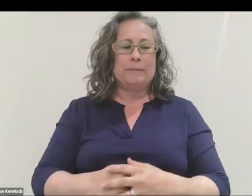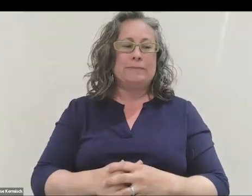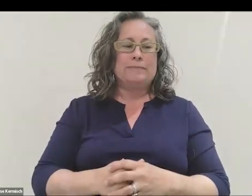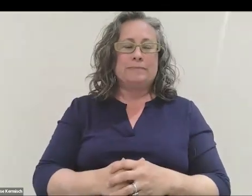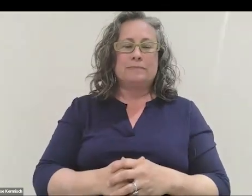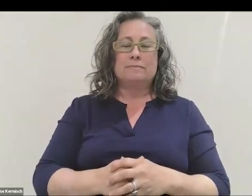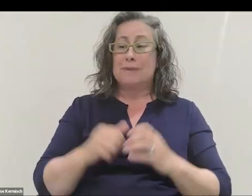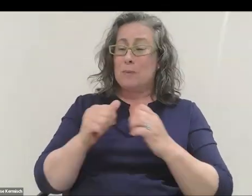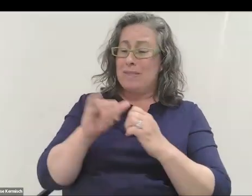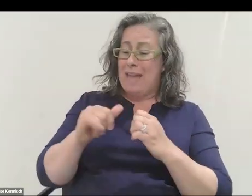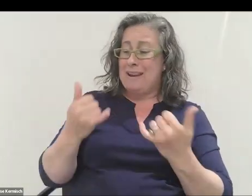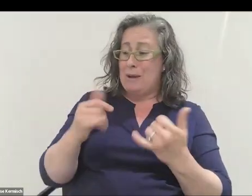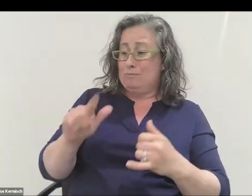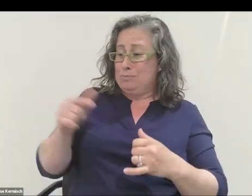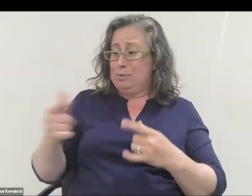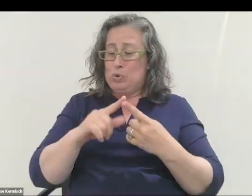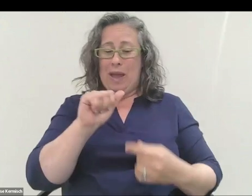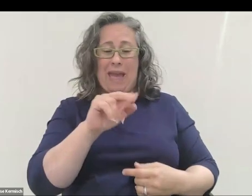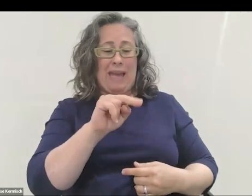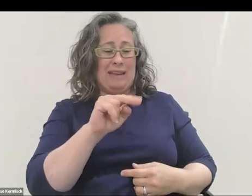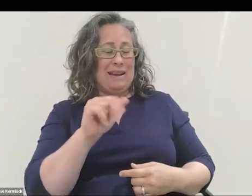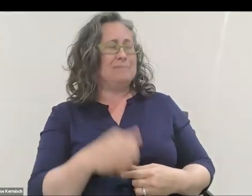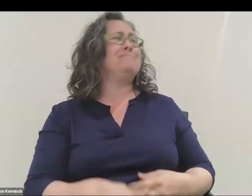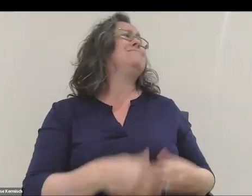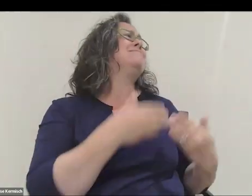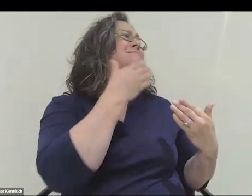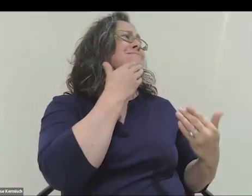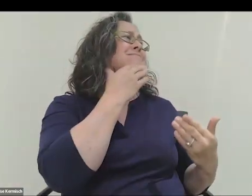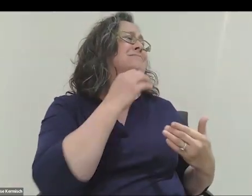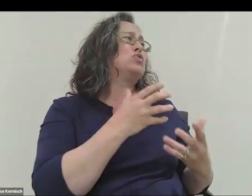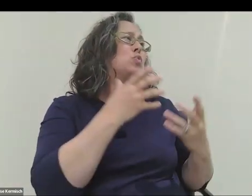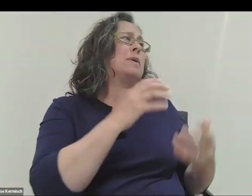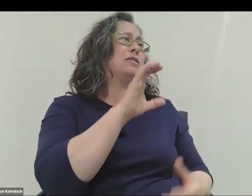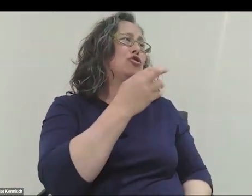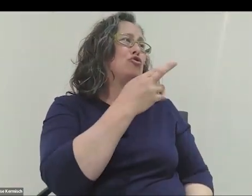With that, I'll hand it back to Anna. Thank you so much, Chris. That was fantastic.